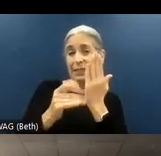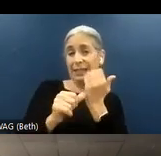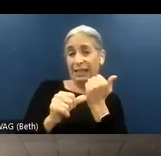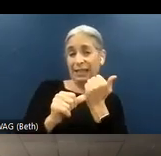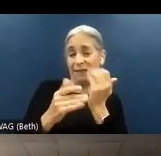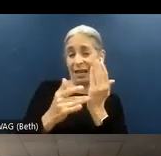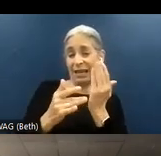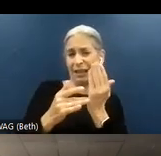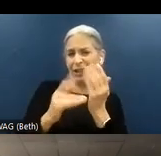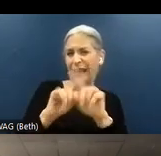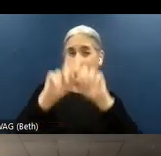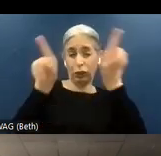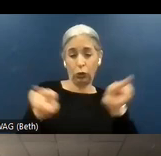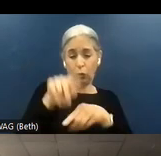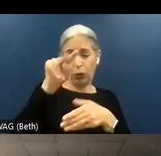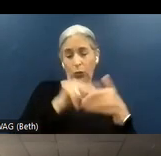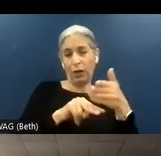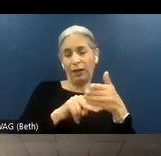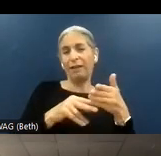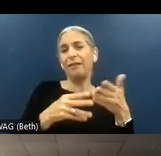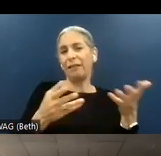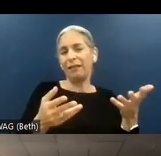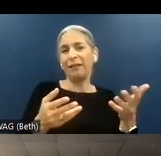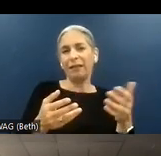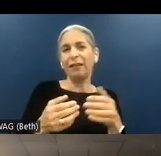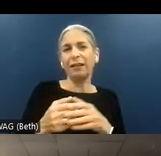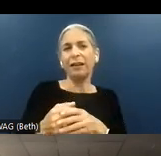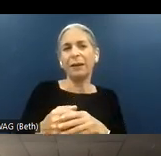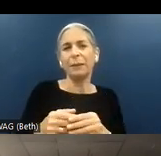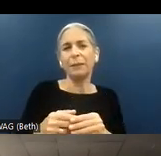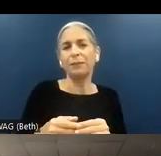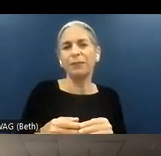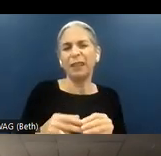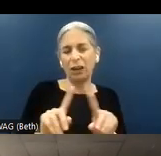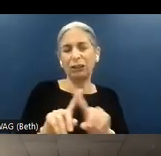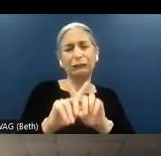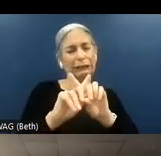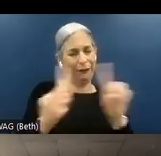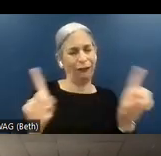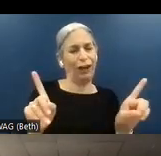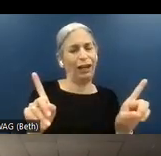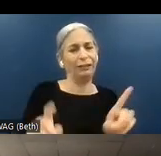reader natively installed on your devices, are very different.